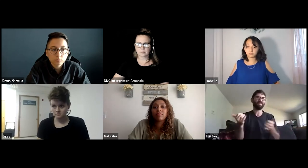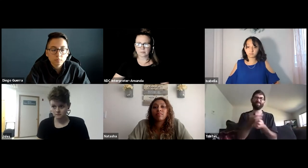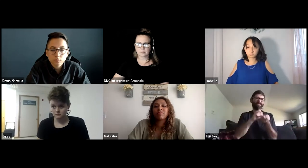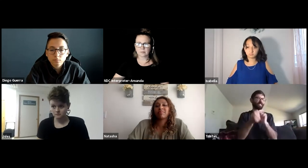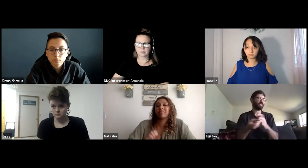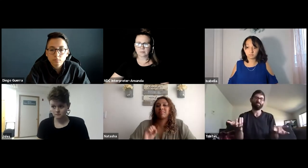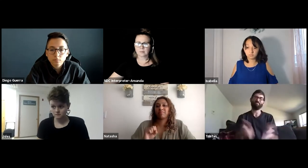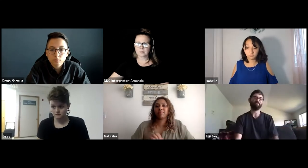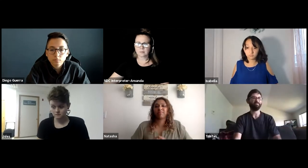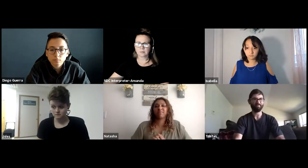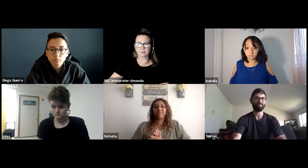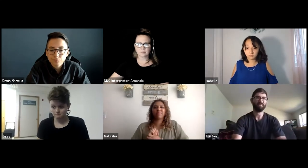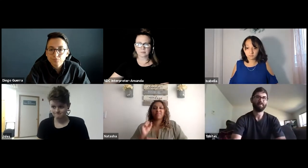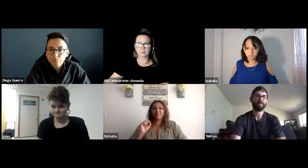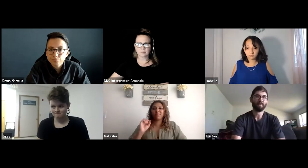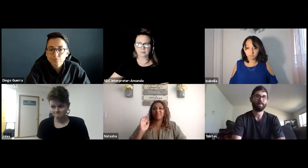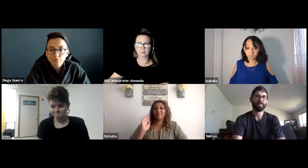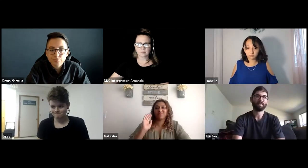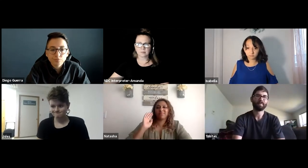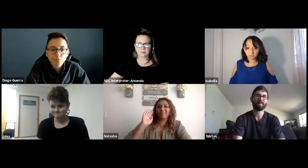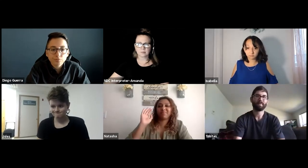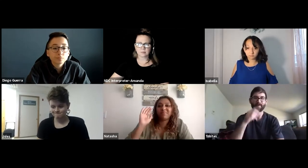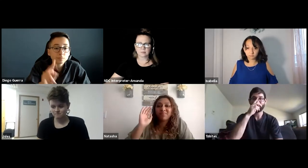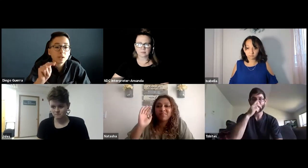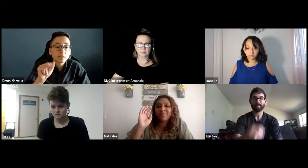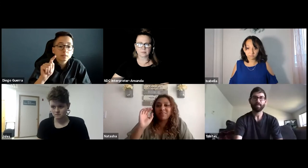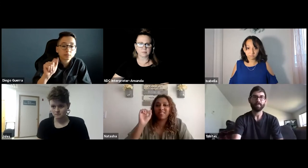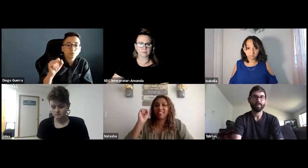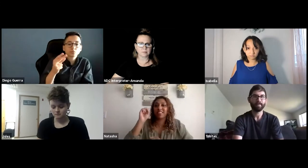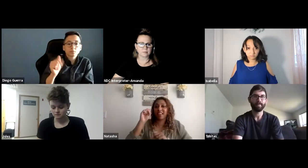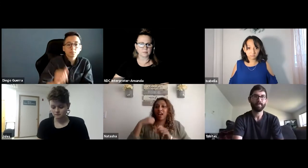But the timing was an issue, because the timing was thrown off everywhere. Left and right.